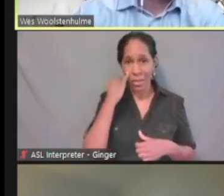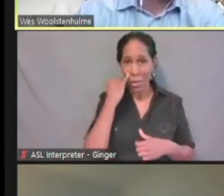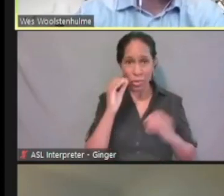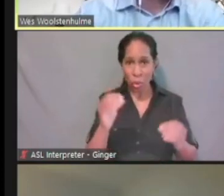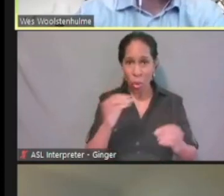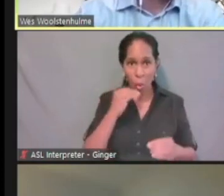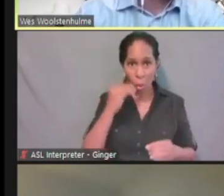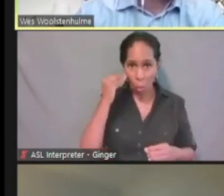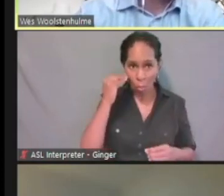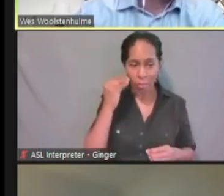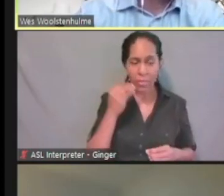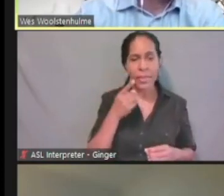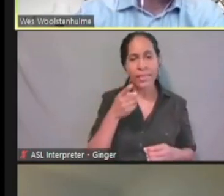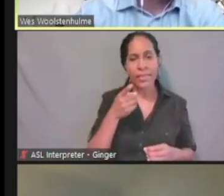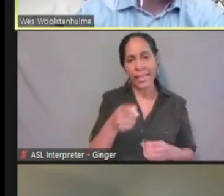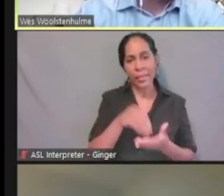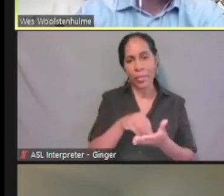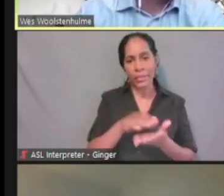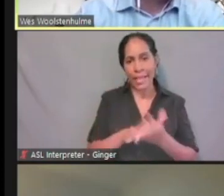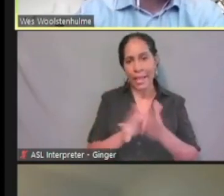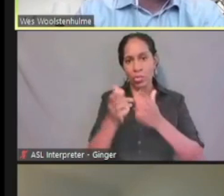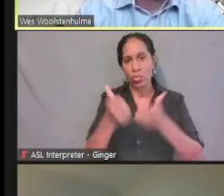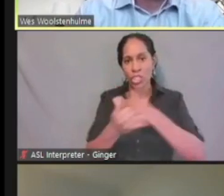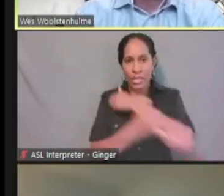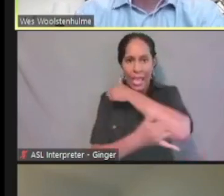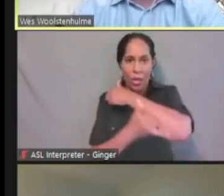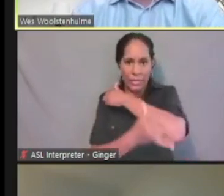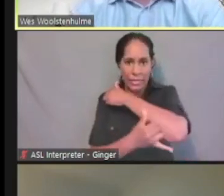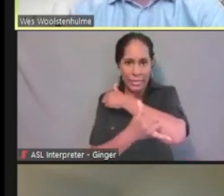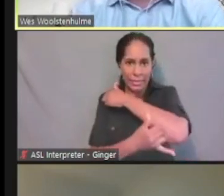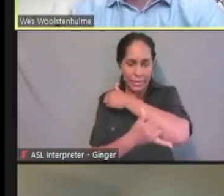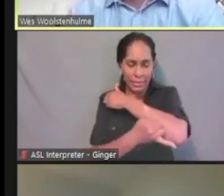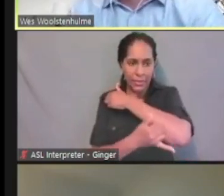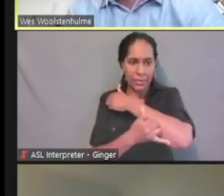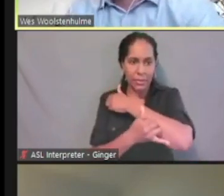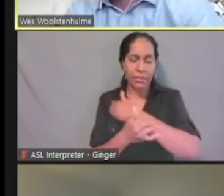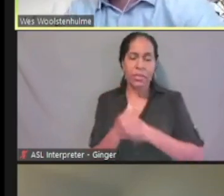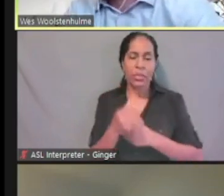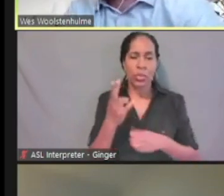what county they're going to be living in and then we would use that county DSS office